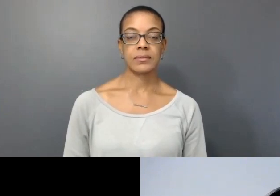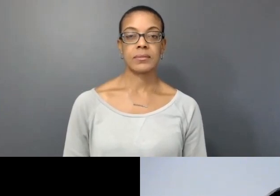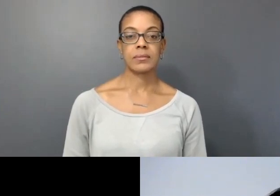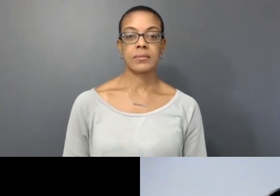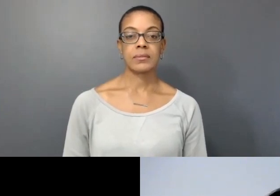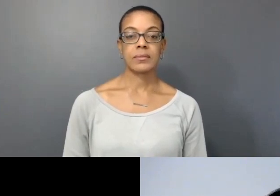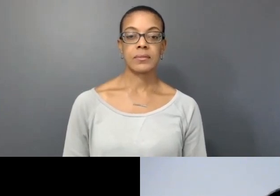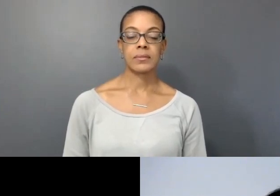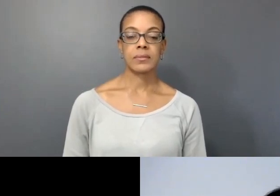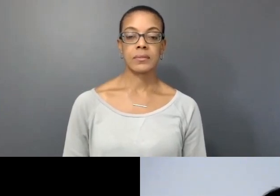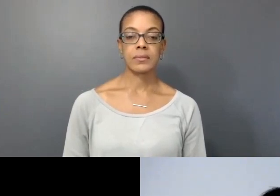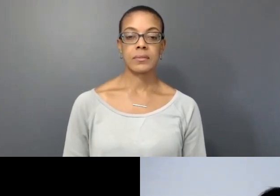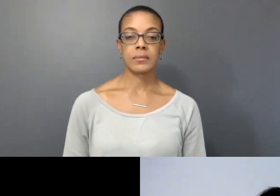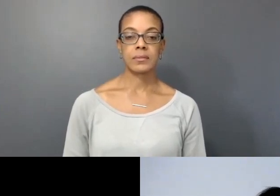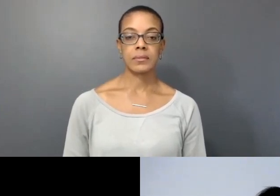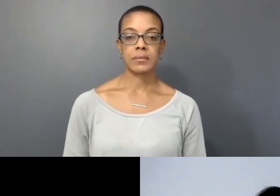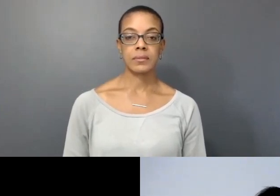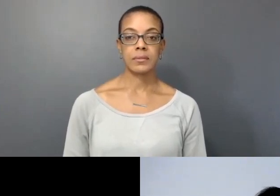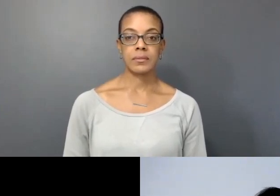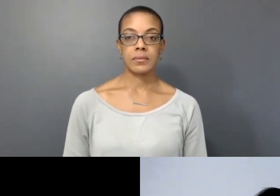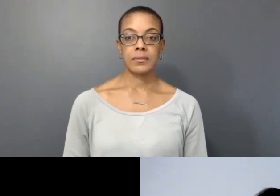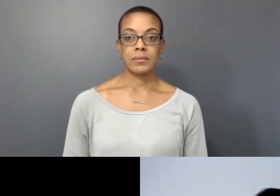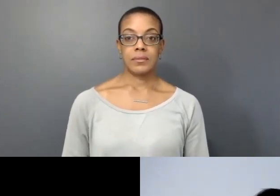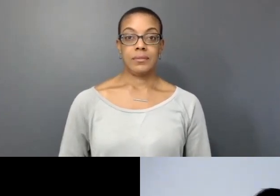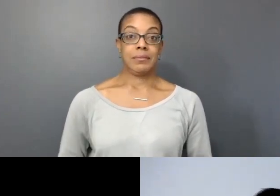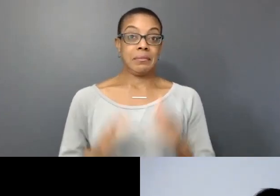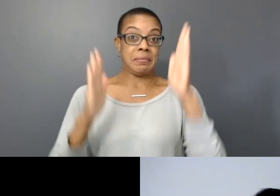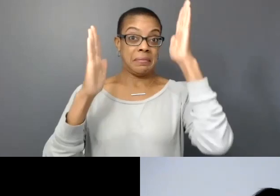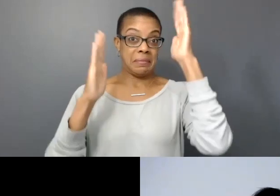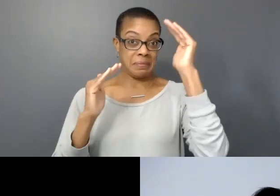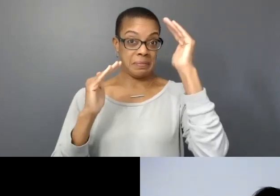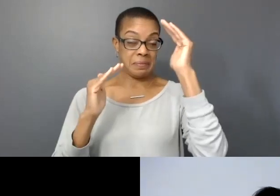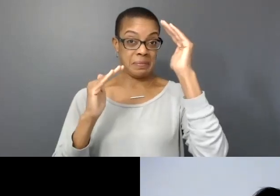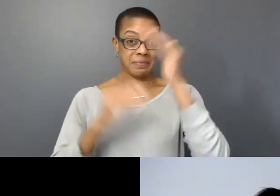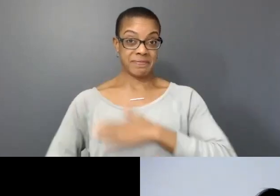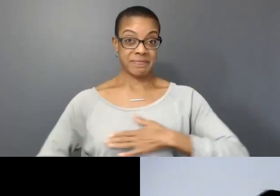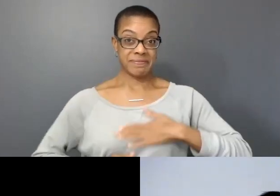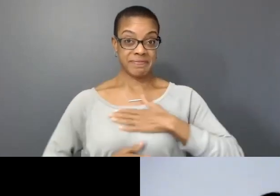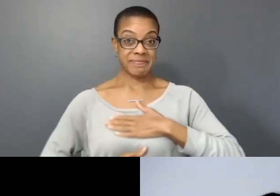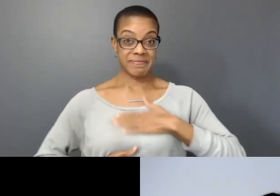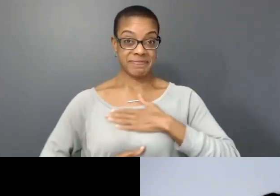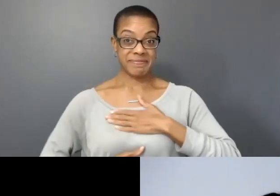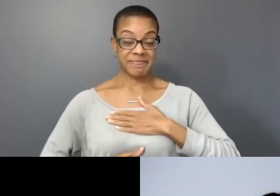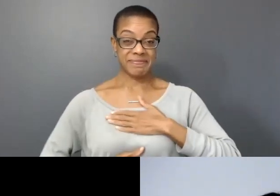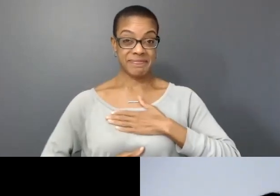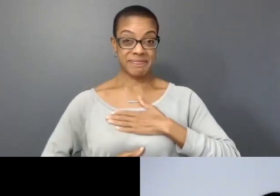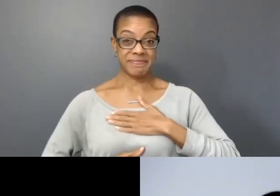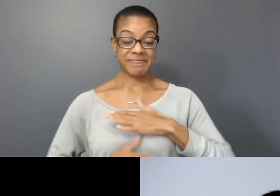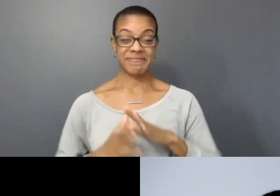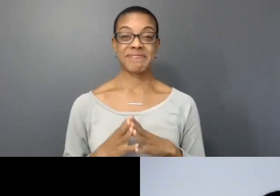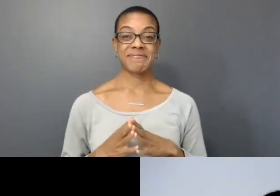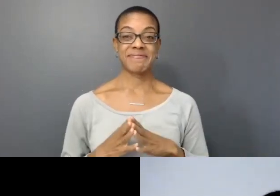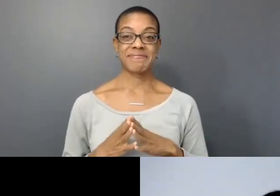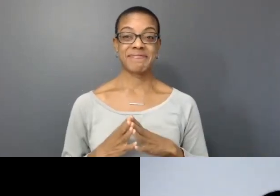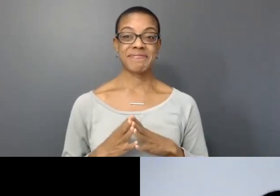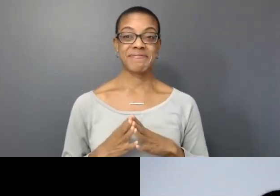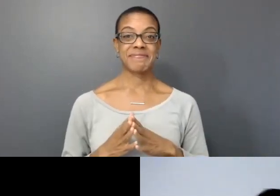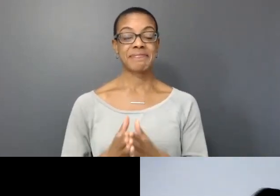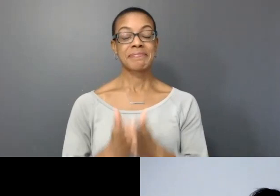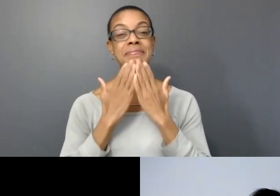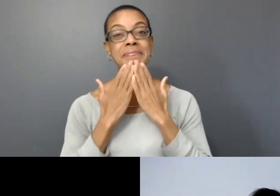And I hope you enjoyed the ritual and thank you for being on this journey with me.